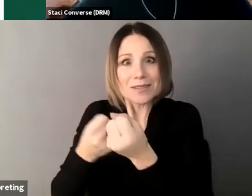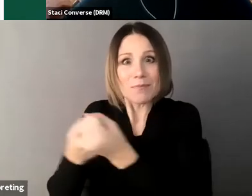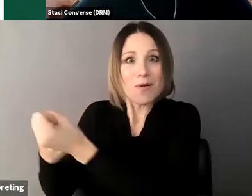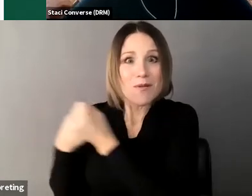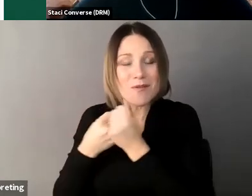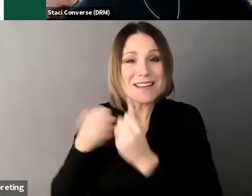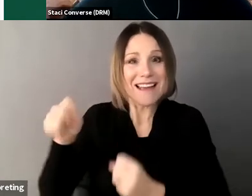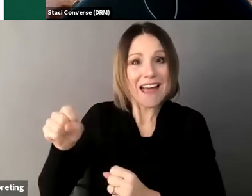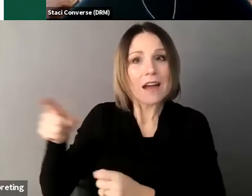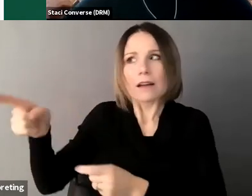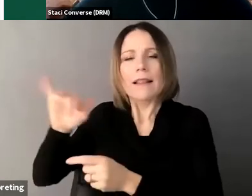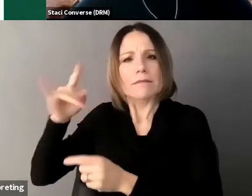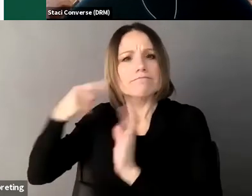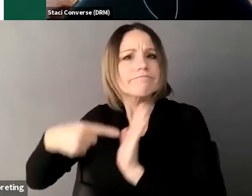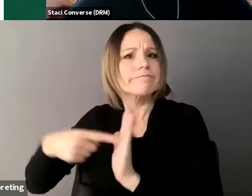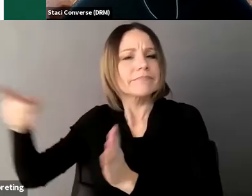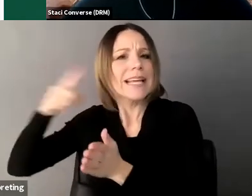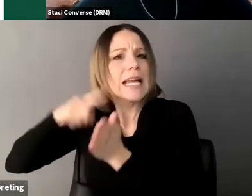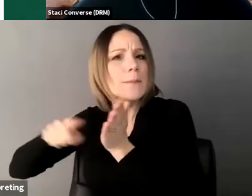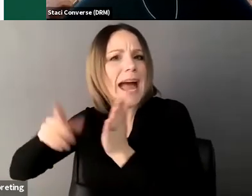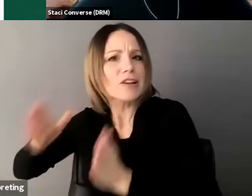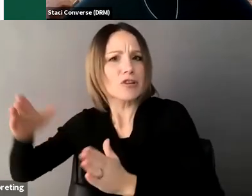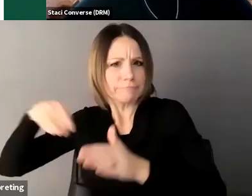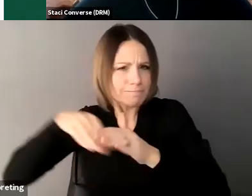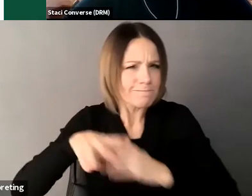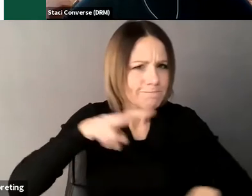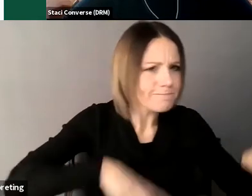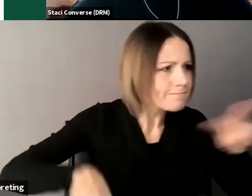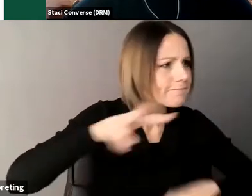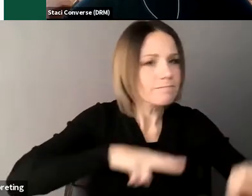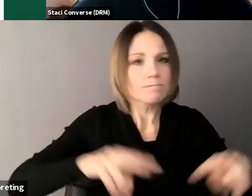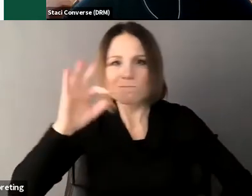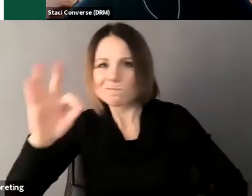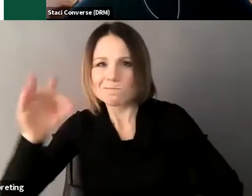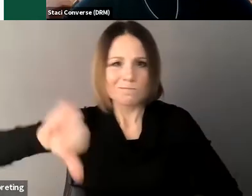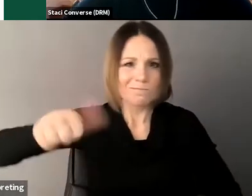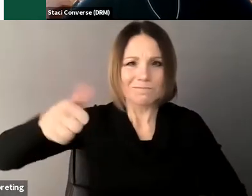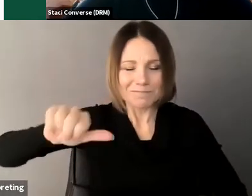really looked things over for me my realtor was a supporter and then certainly I leaned a lot on